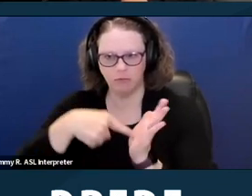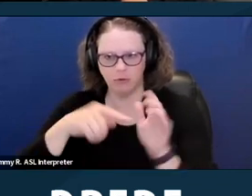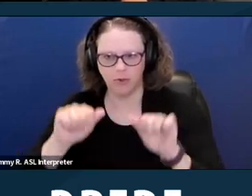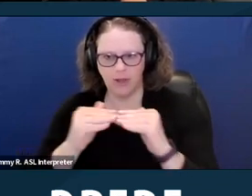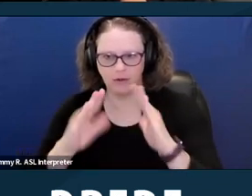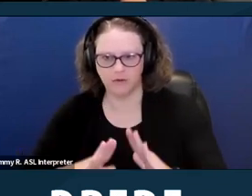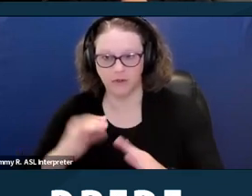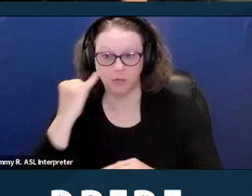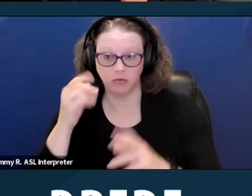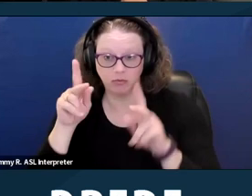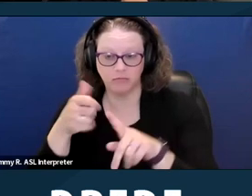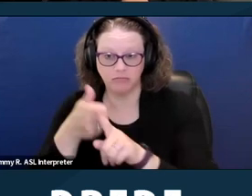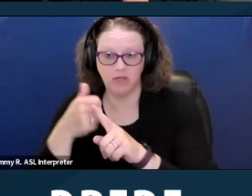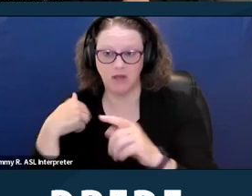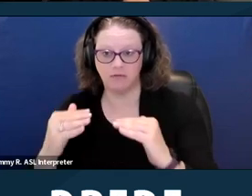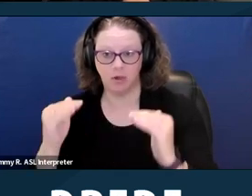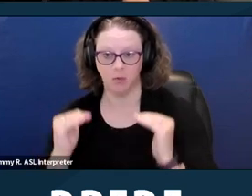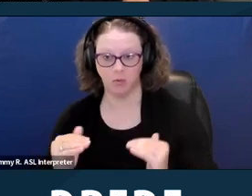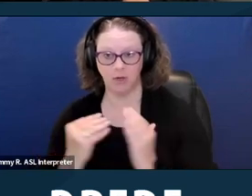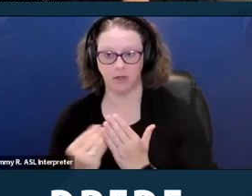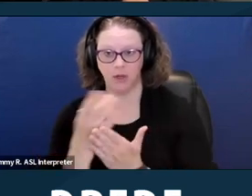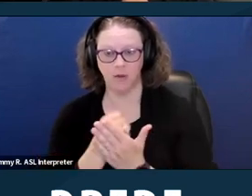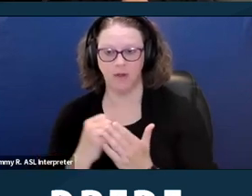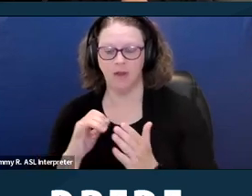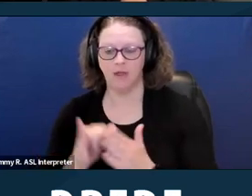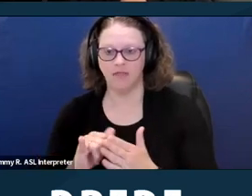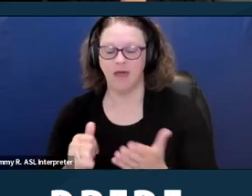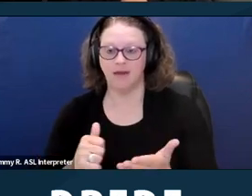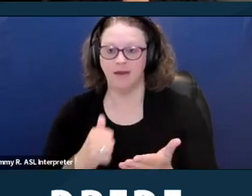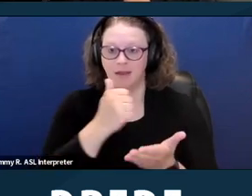It bridges the gap between low wages and high housing costs.